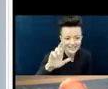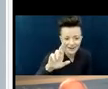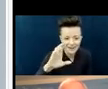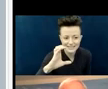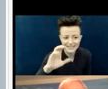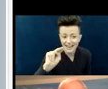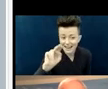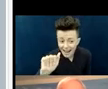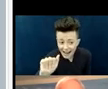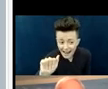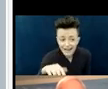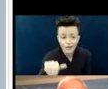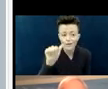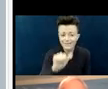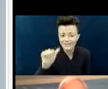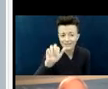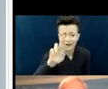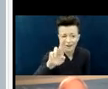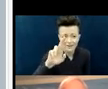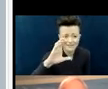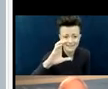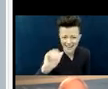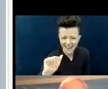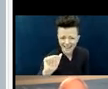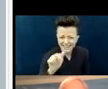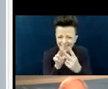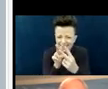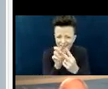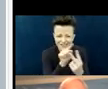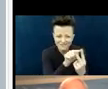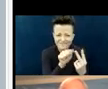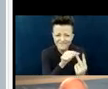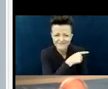Either space, we would love to hear from you. Also, hashtag! If you are big on social media,